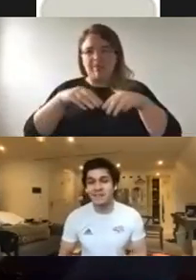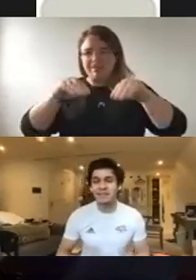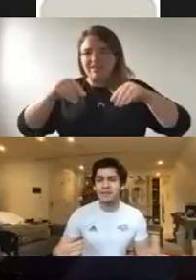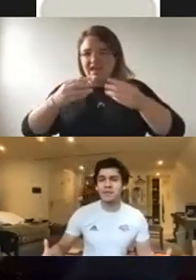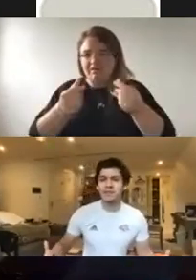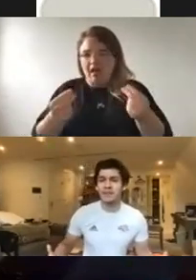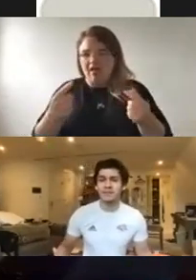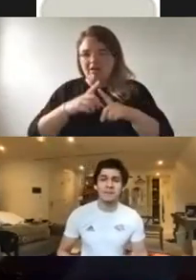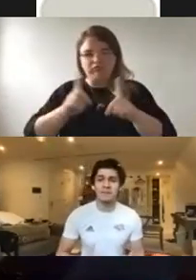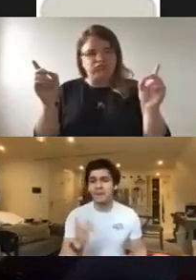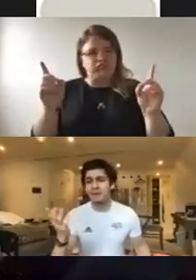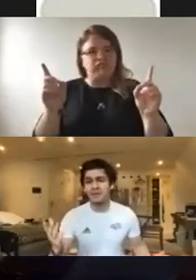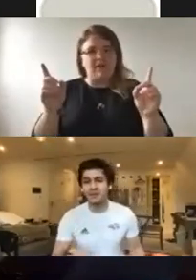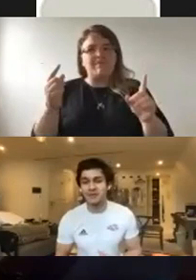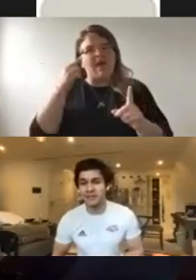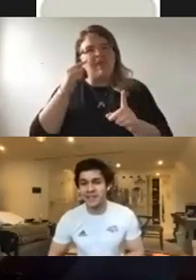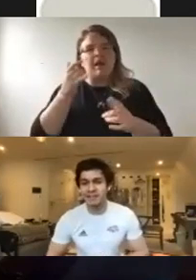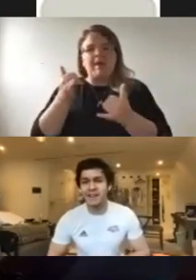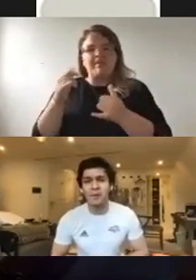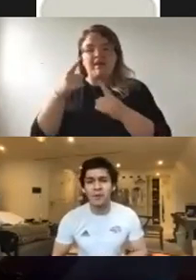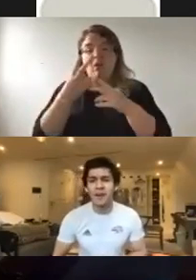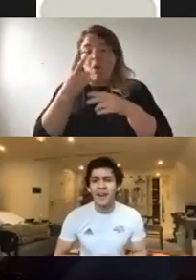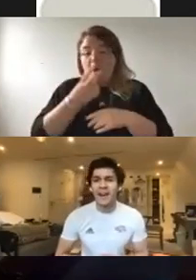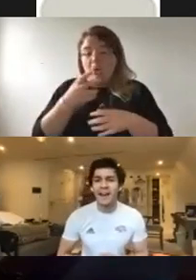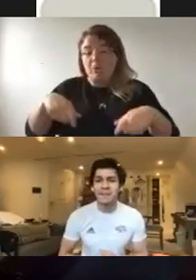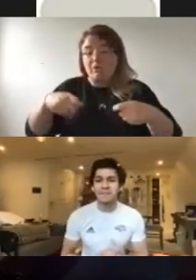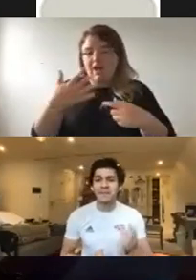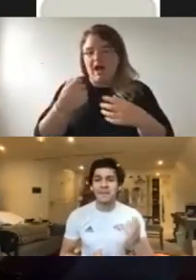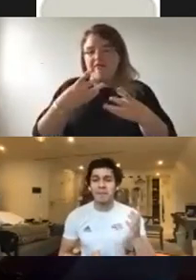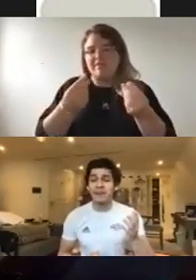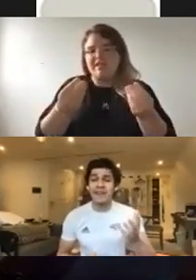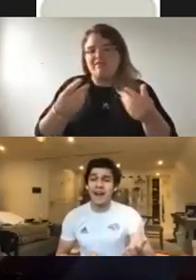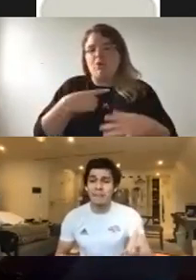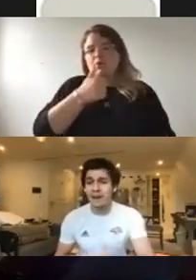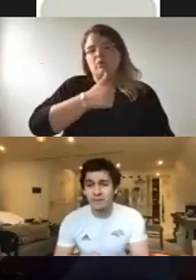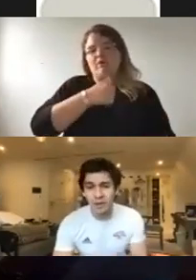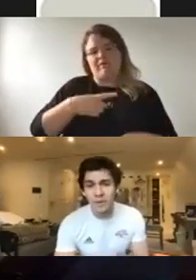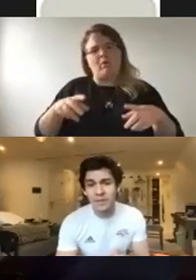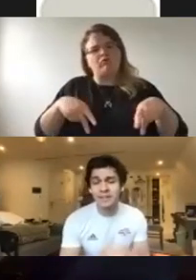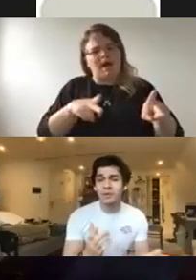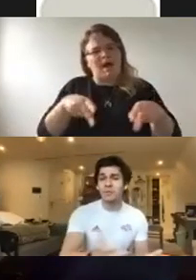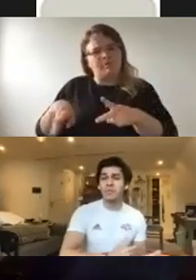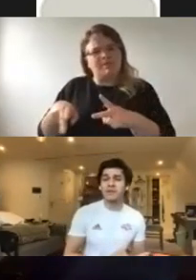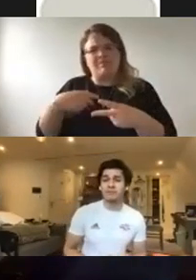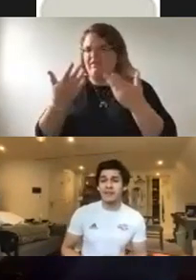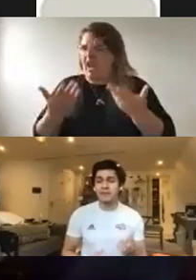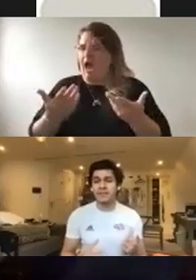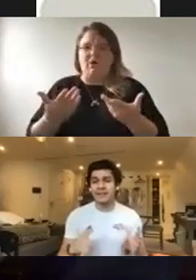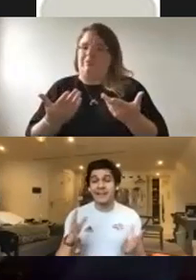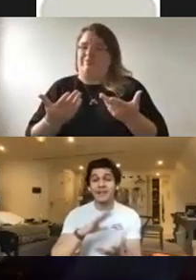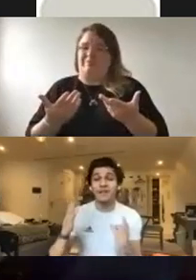material for my trousers, maybe not so much the wheelchair anymore but yeah so with this one it's brilliant because it's actually